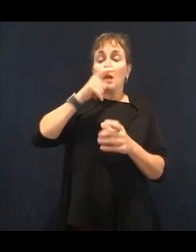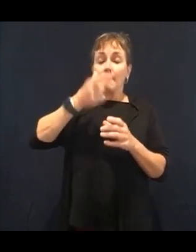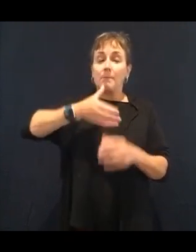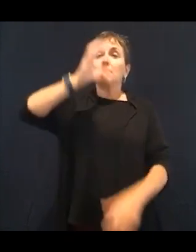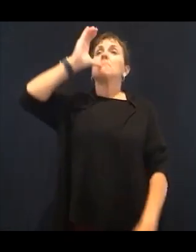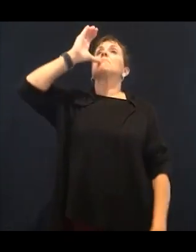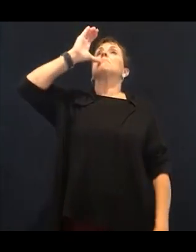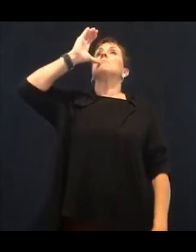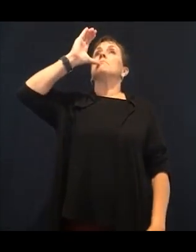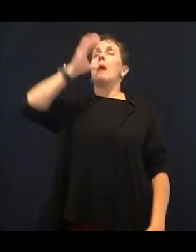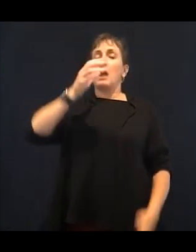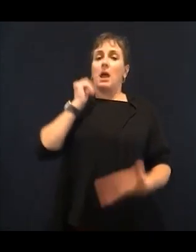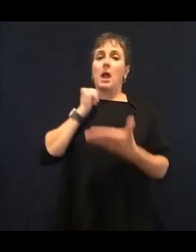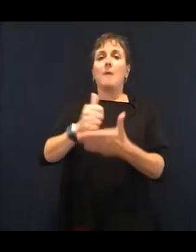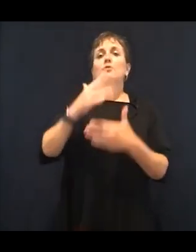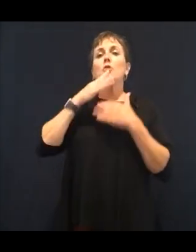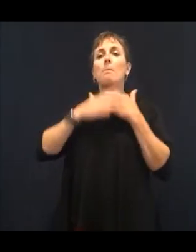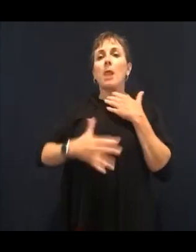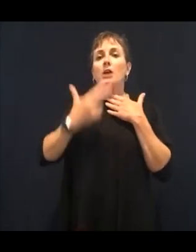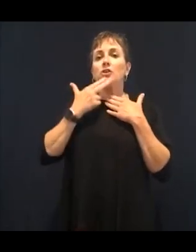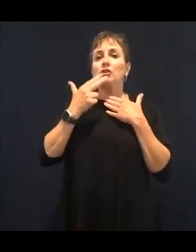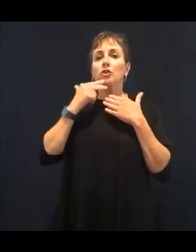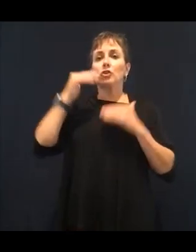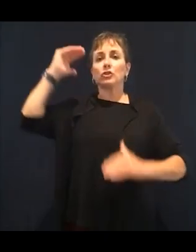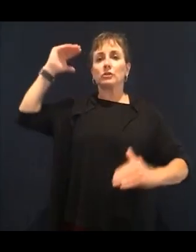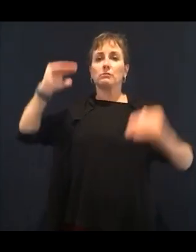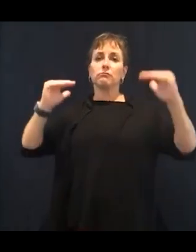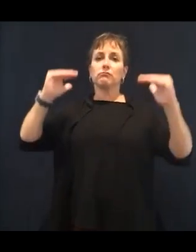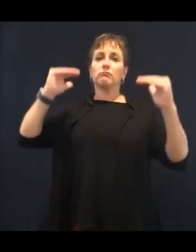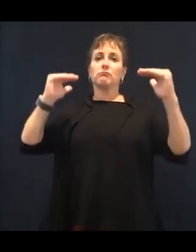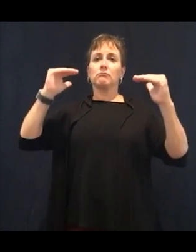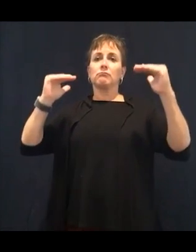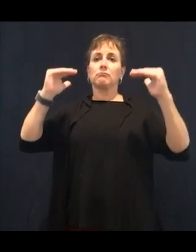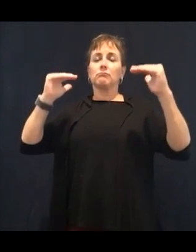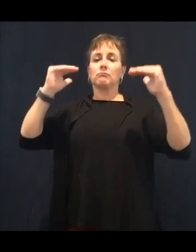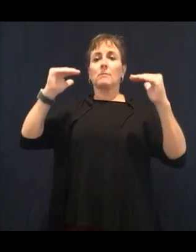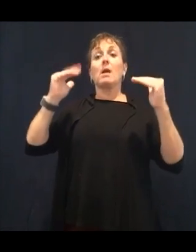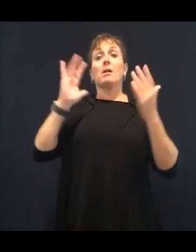is so, so, so important. So